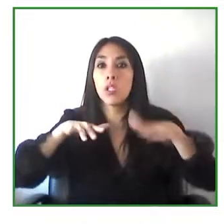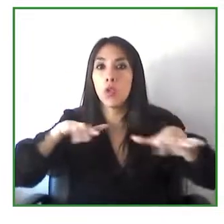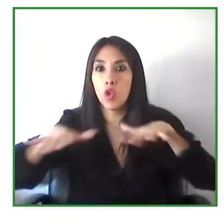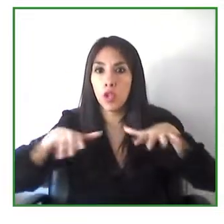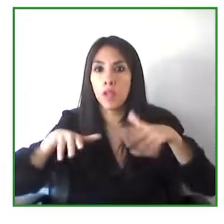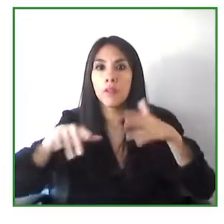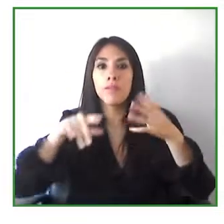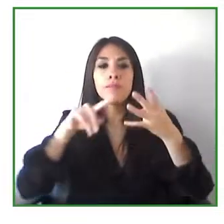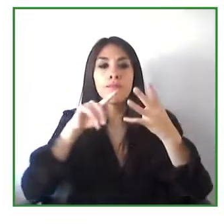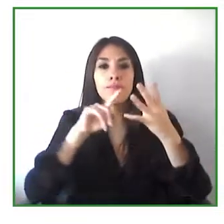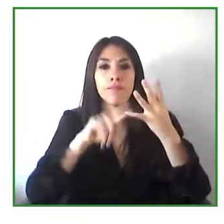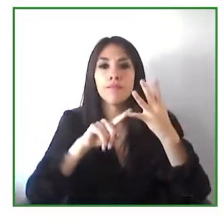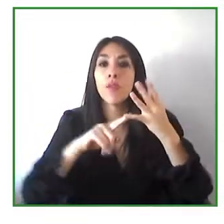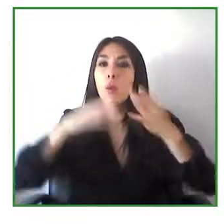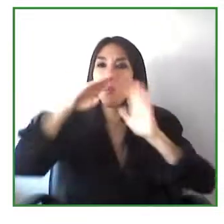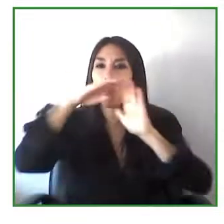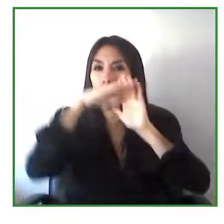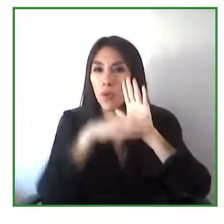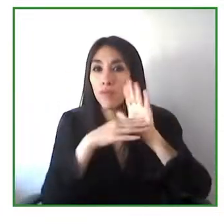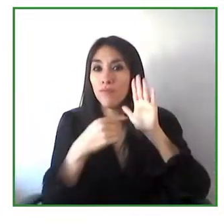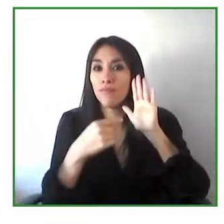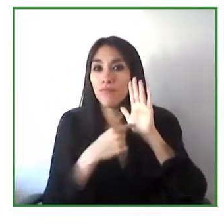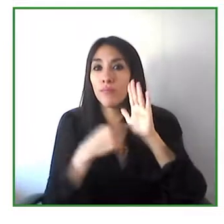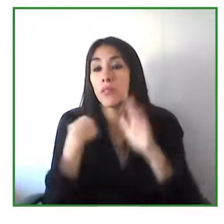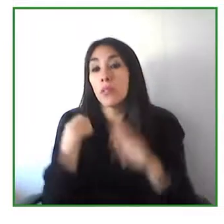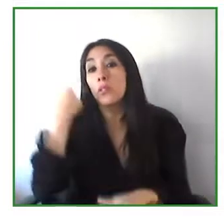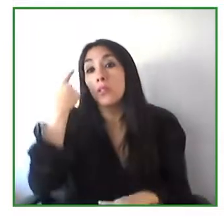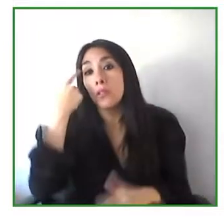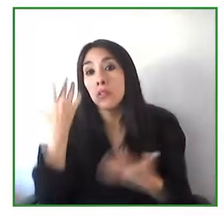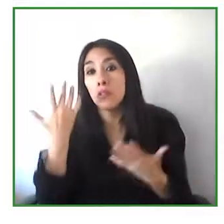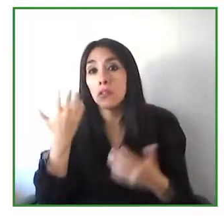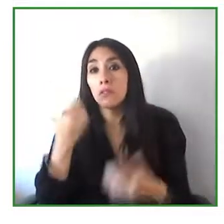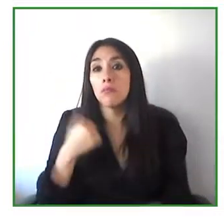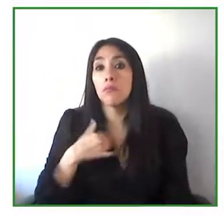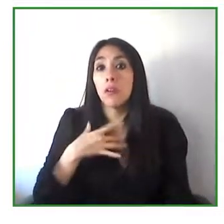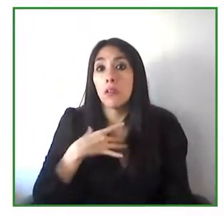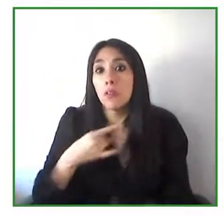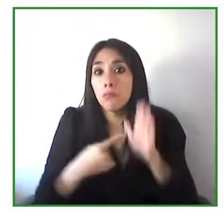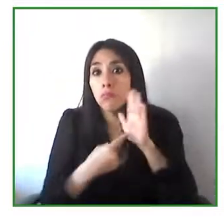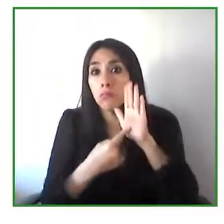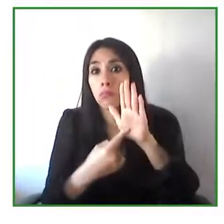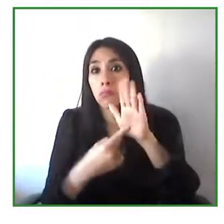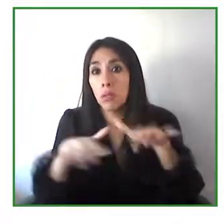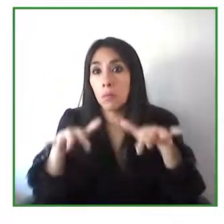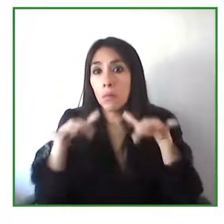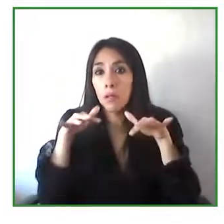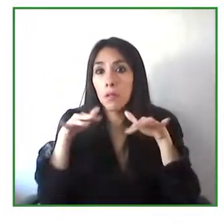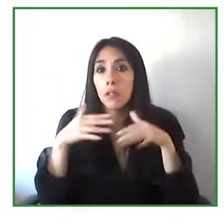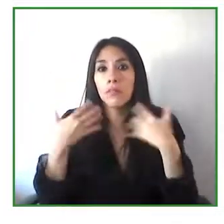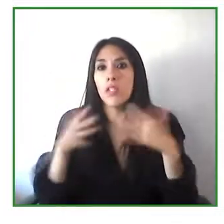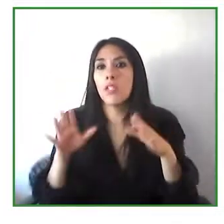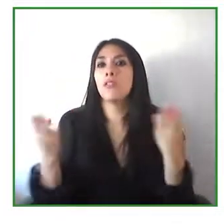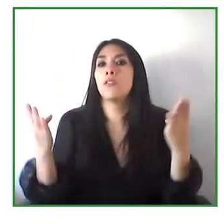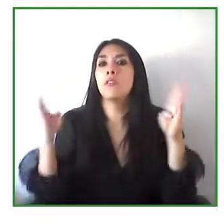than happy to answer any question of course to engage in the discussion. Thank you very much!